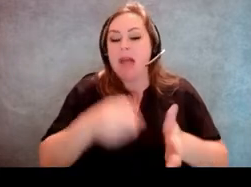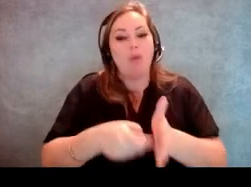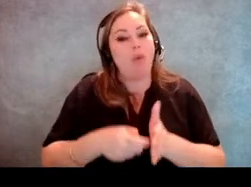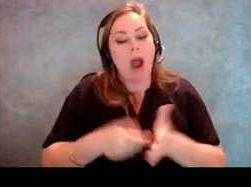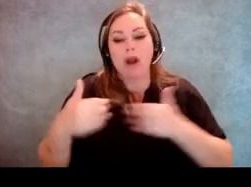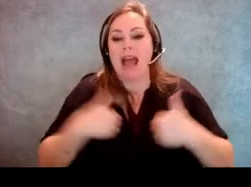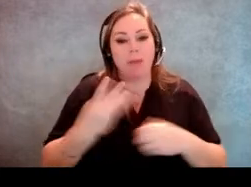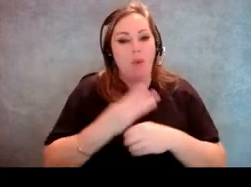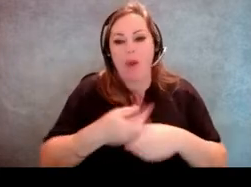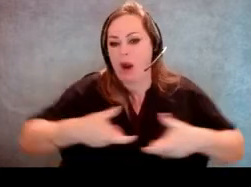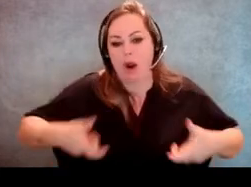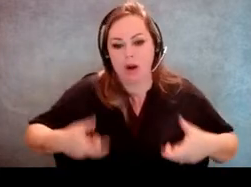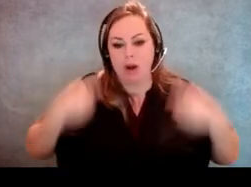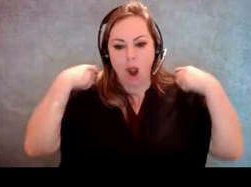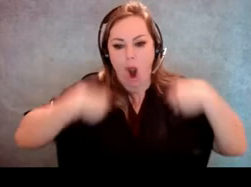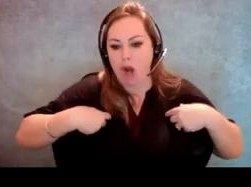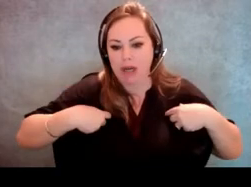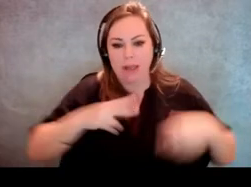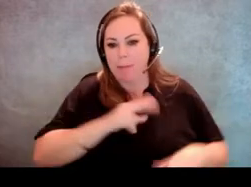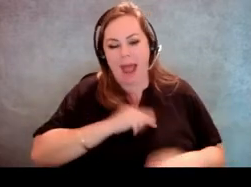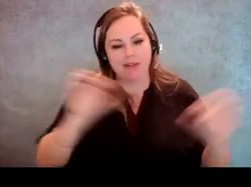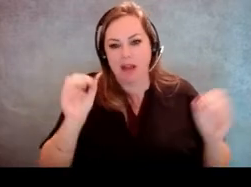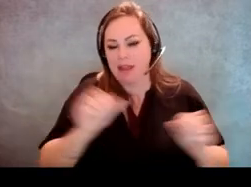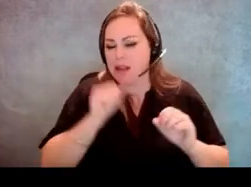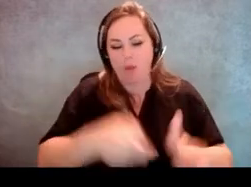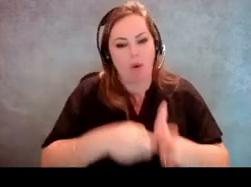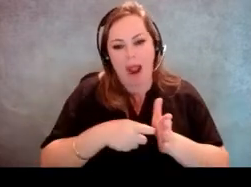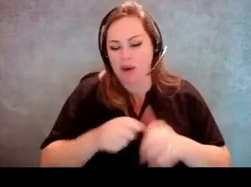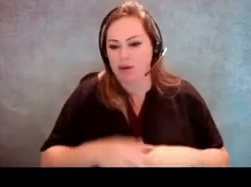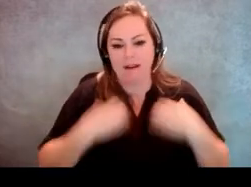actually wear a harness or a badge or a vest or whatever.